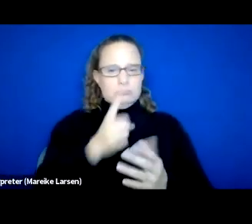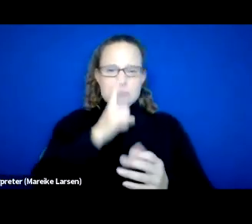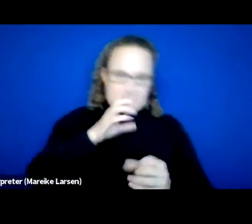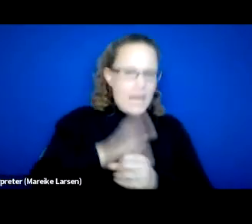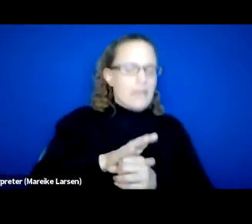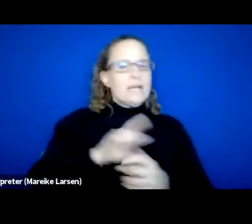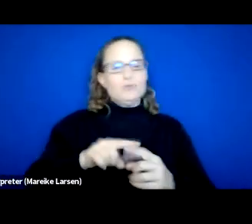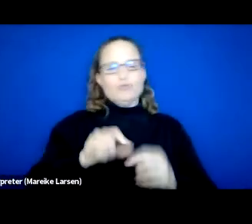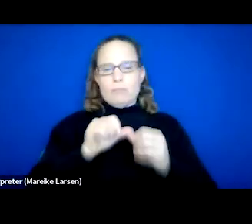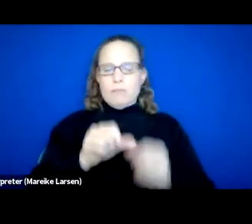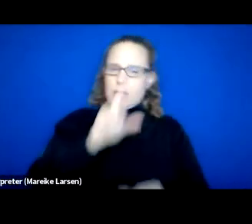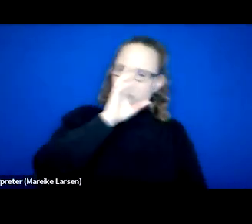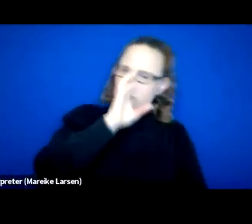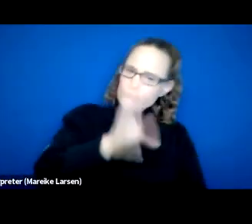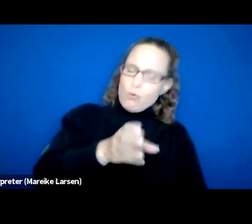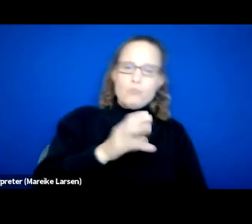and involved in recovery programming.